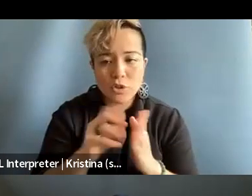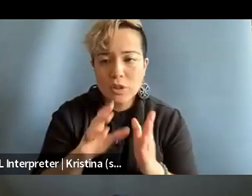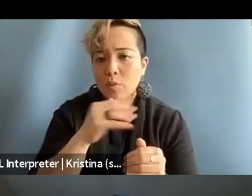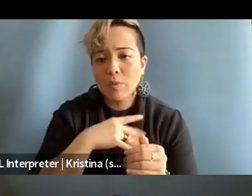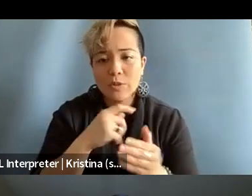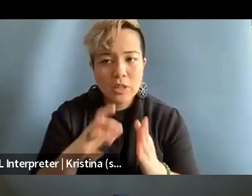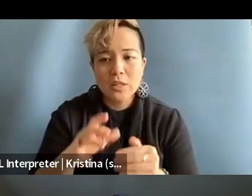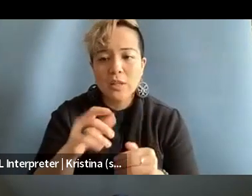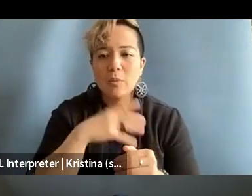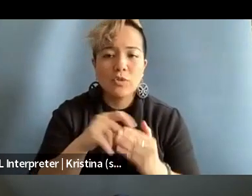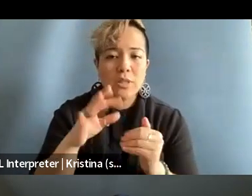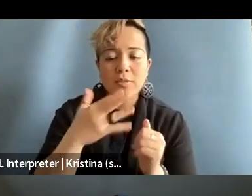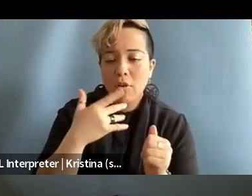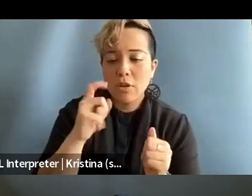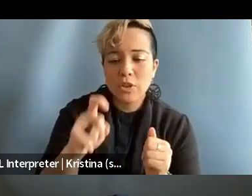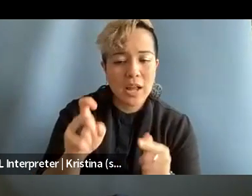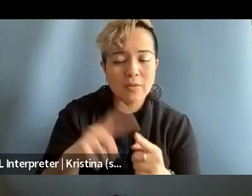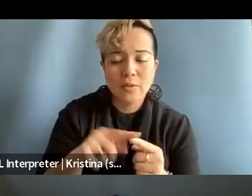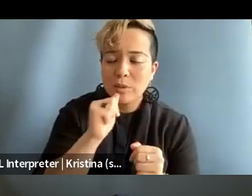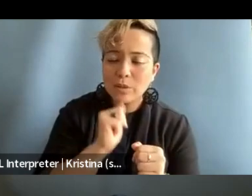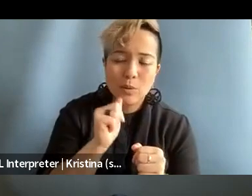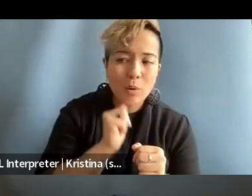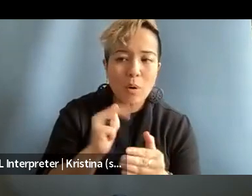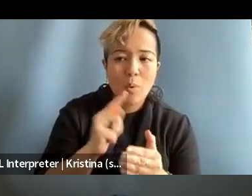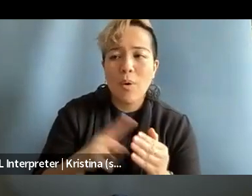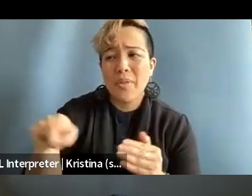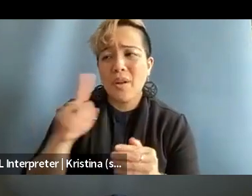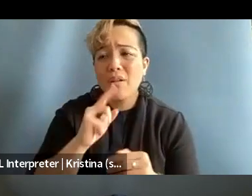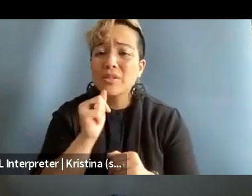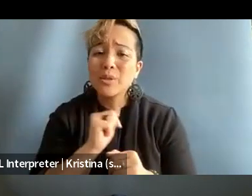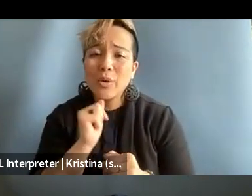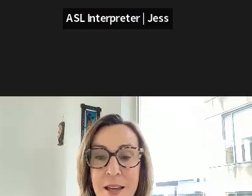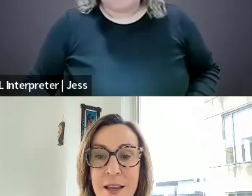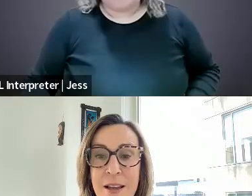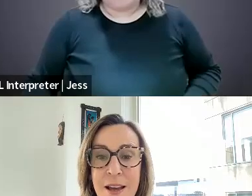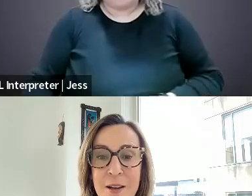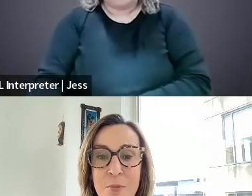woman journalists of color should have to endure what they are enduring every single day.